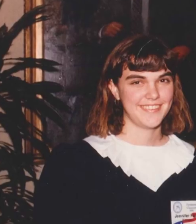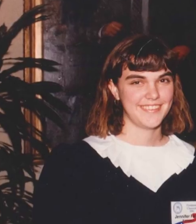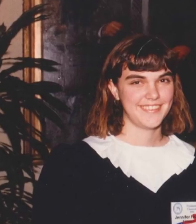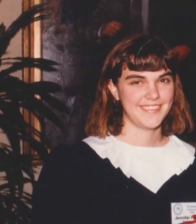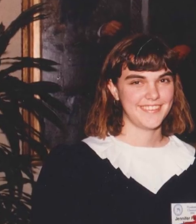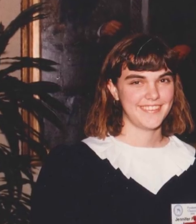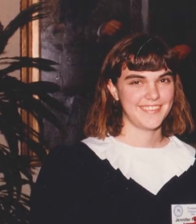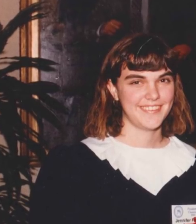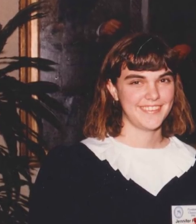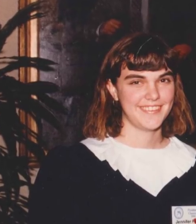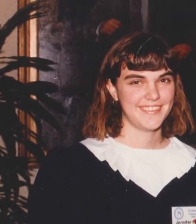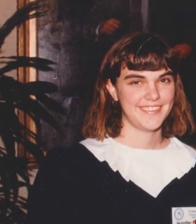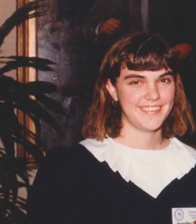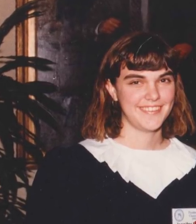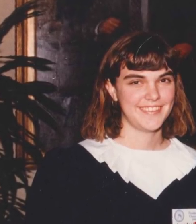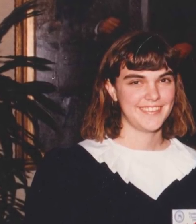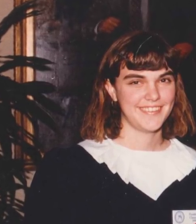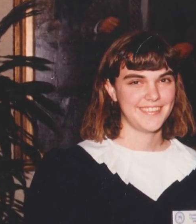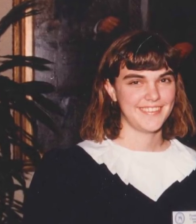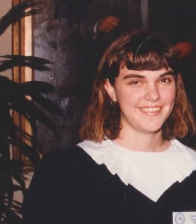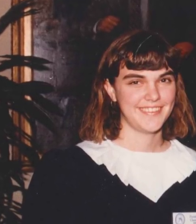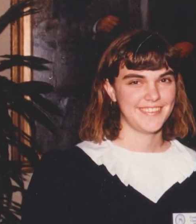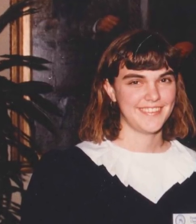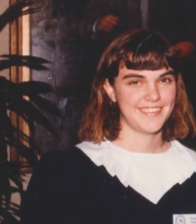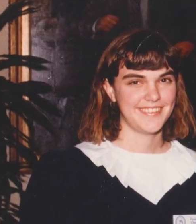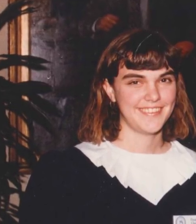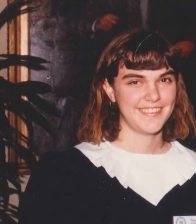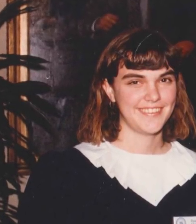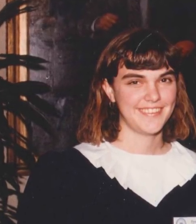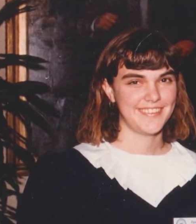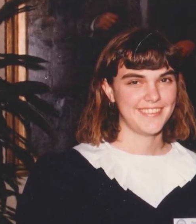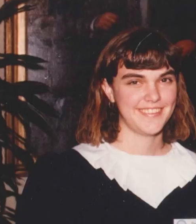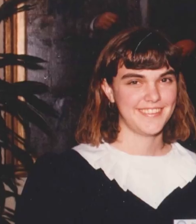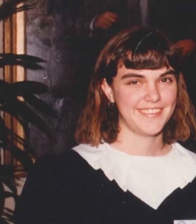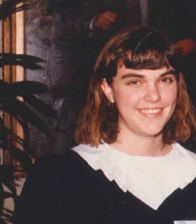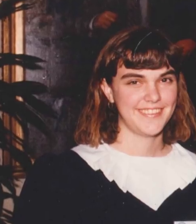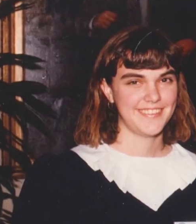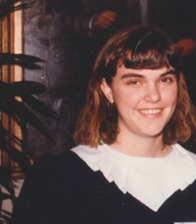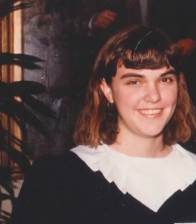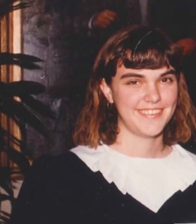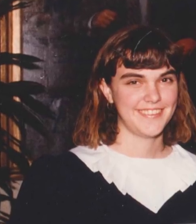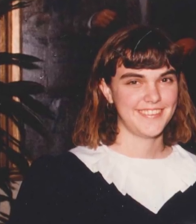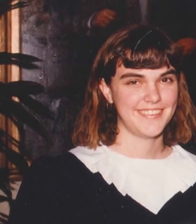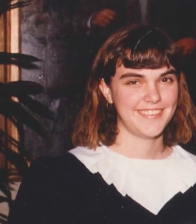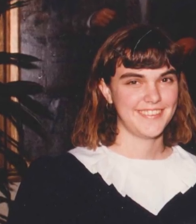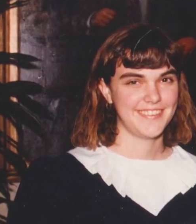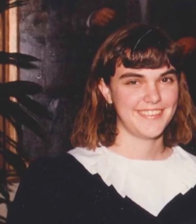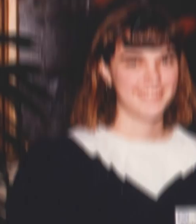to be Miss America, I wanted to be a US senator from Kansas. It's not quite as random as it sounds